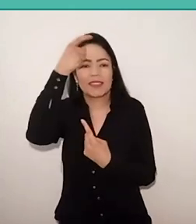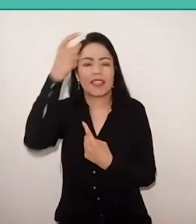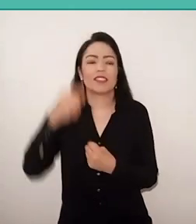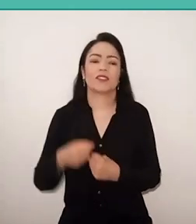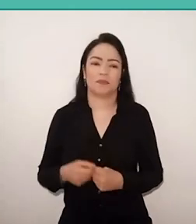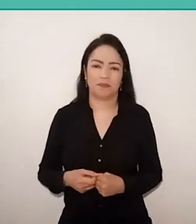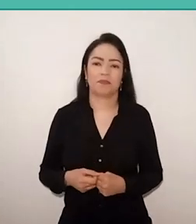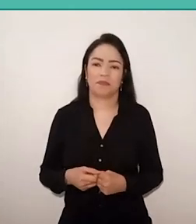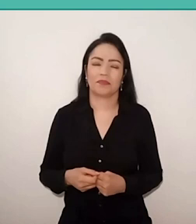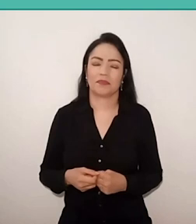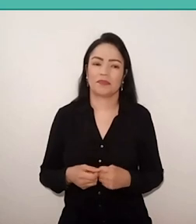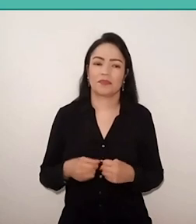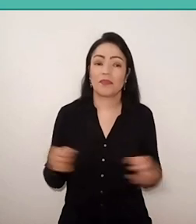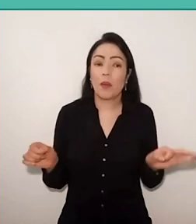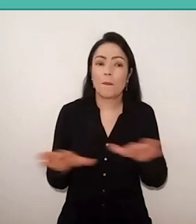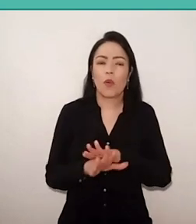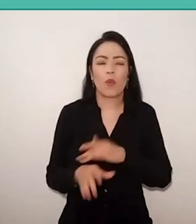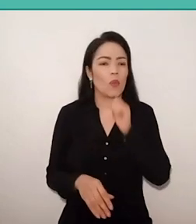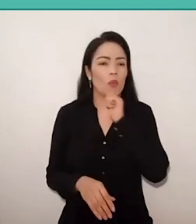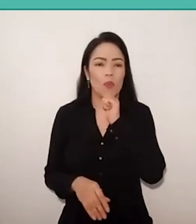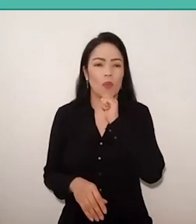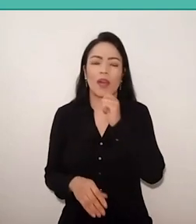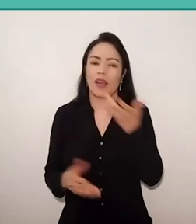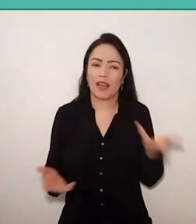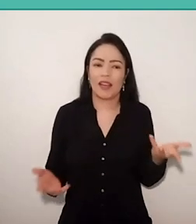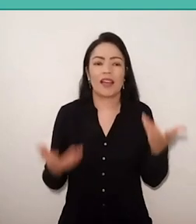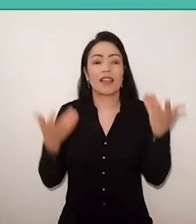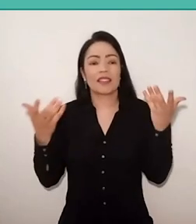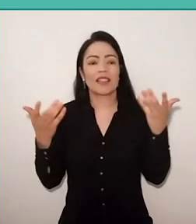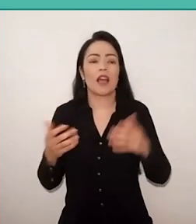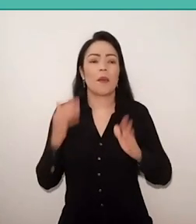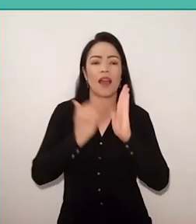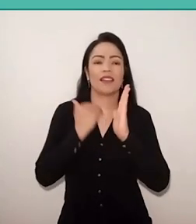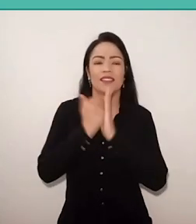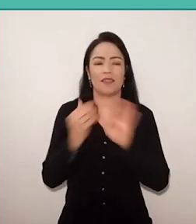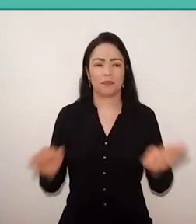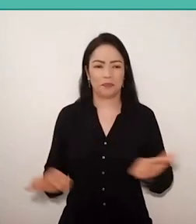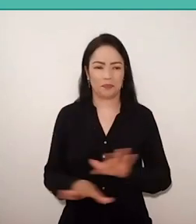of its incompleteness, inconclusion and unfinished, wanting be more complete, more finished